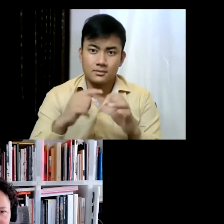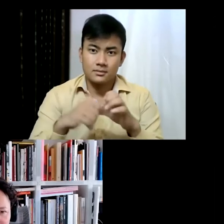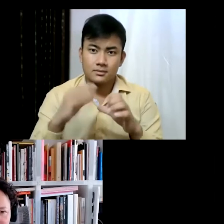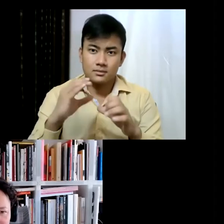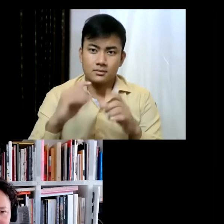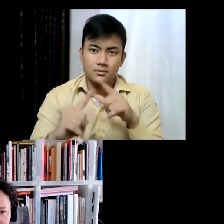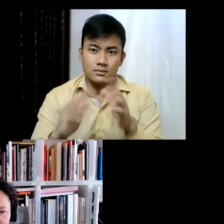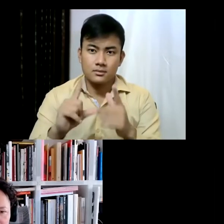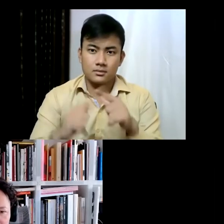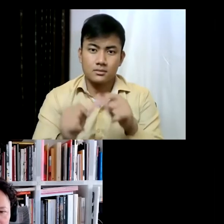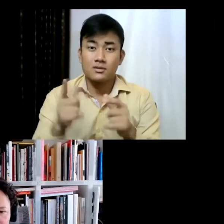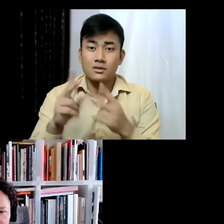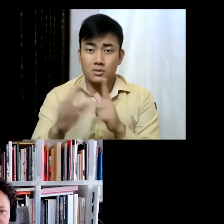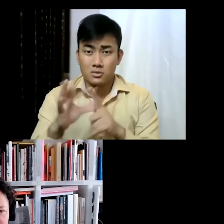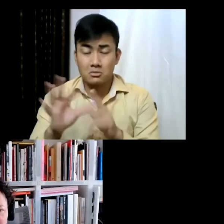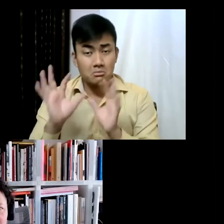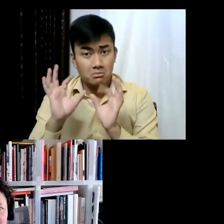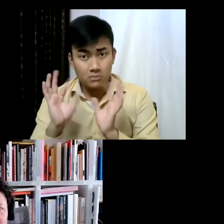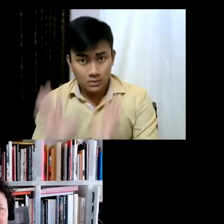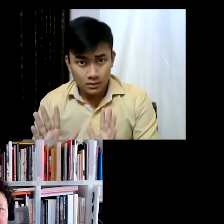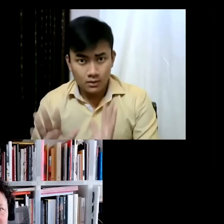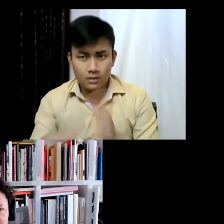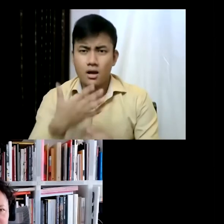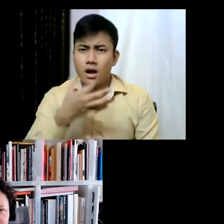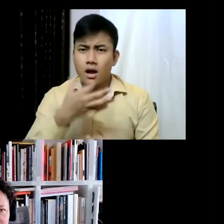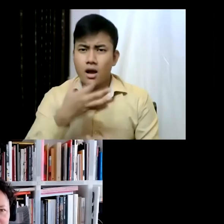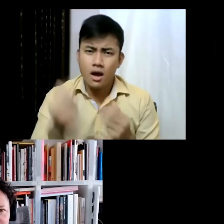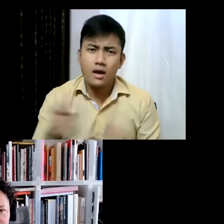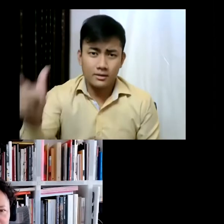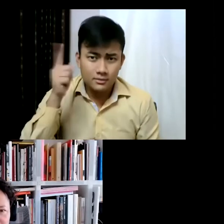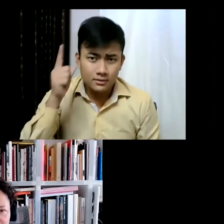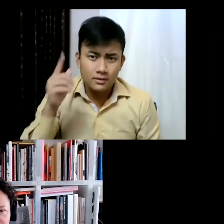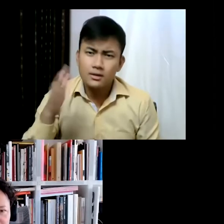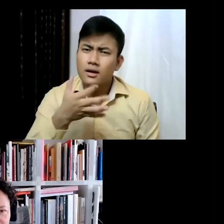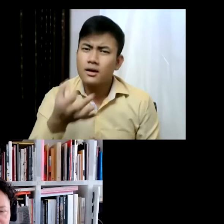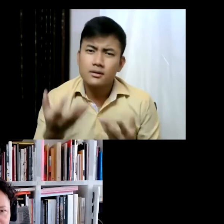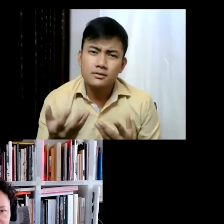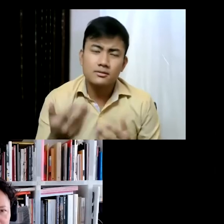spaces. We'd really like to hear how you go about that because in India, for example, contemporary